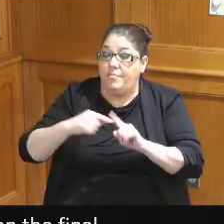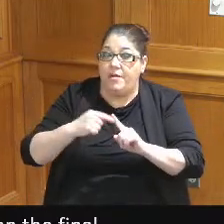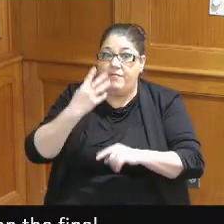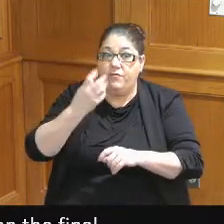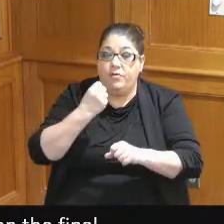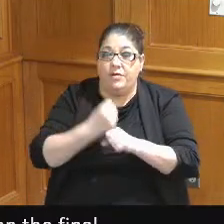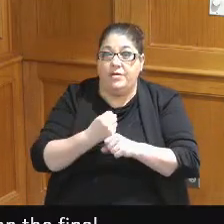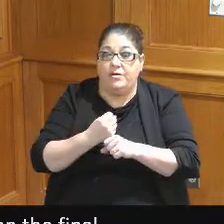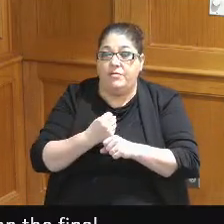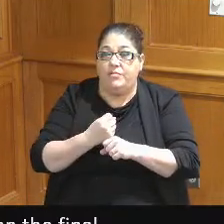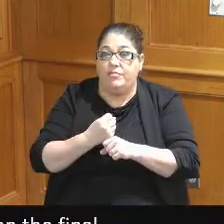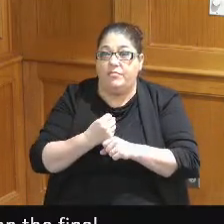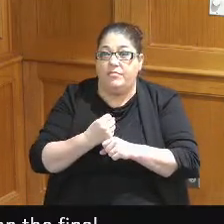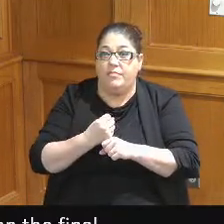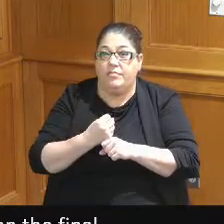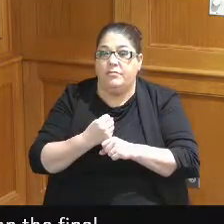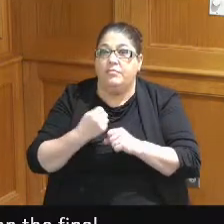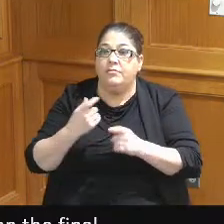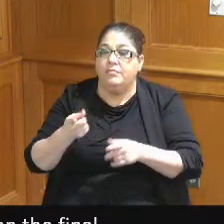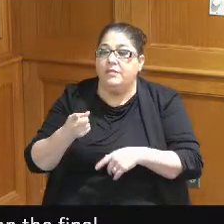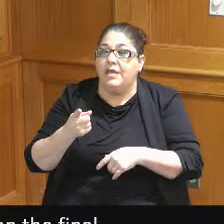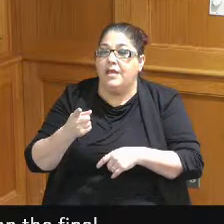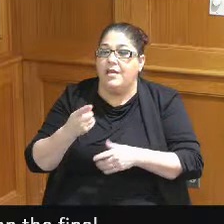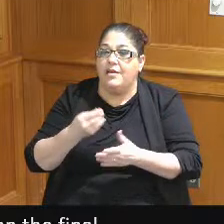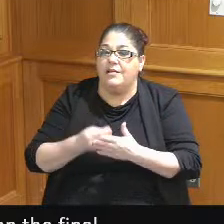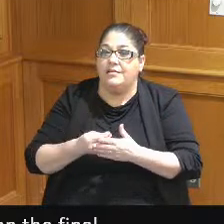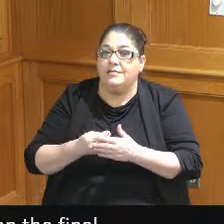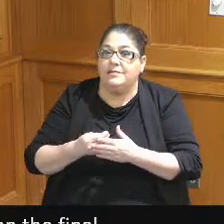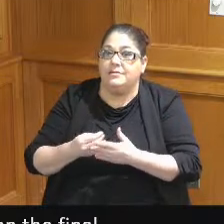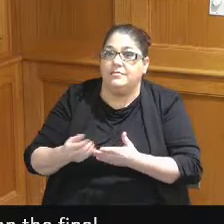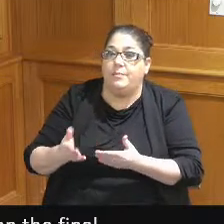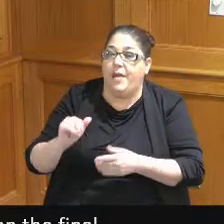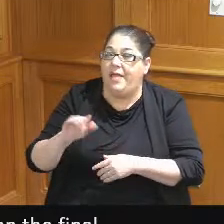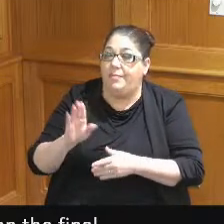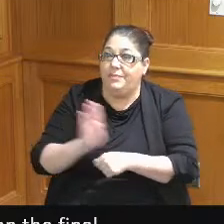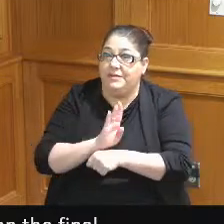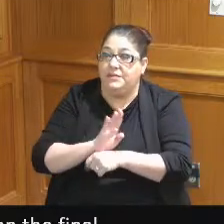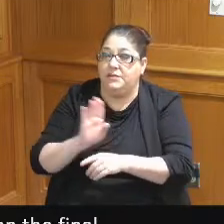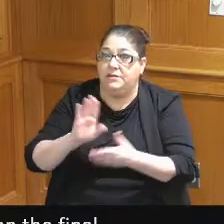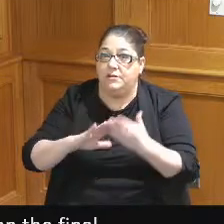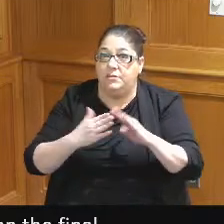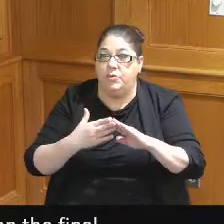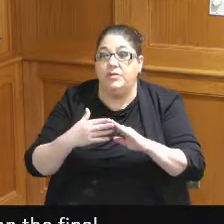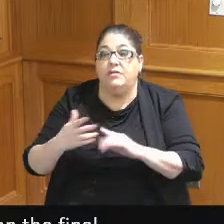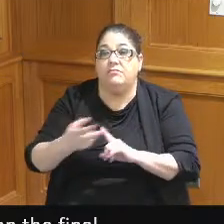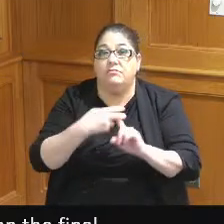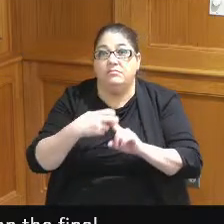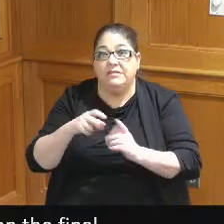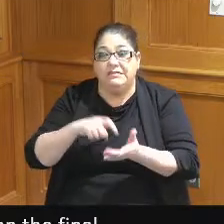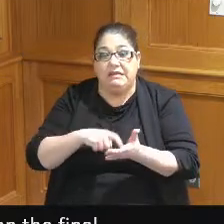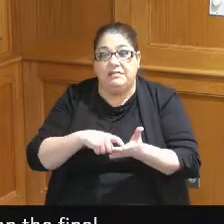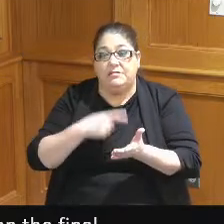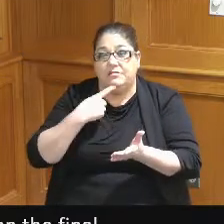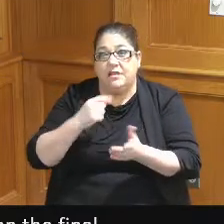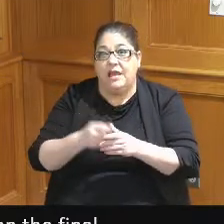on board but solicited by the business Community they up on here say that the expansion would be